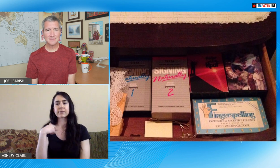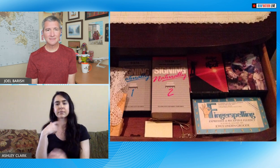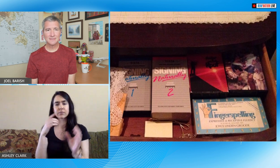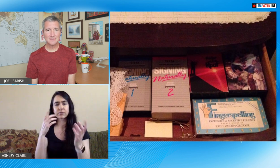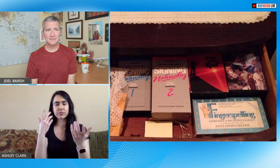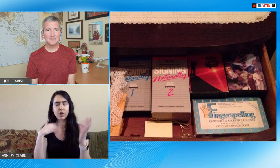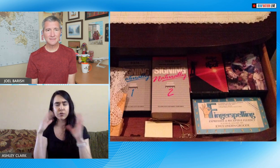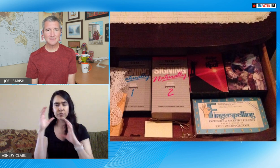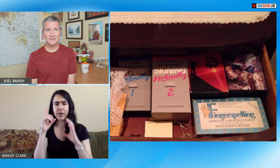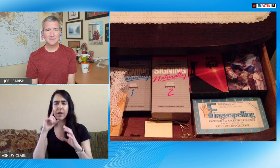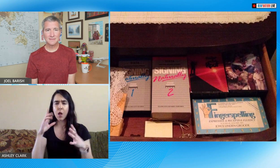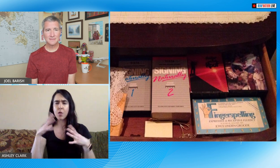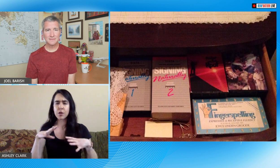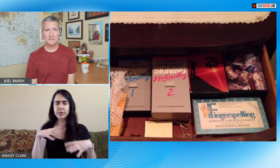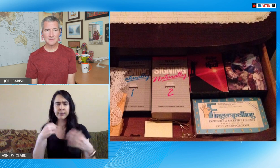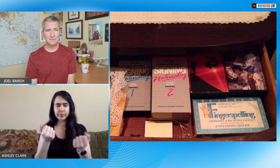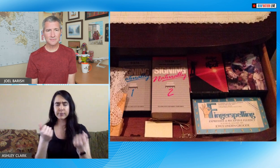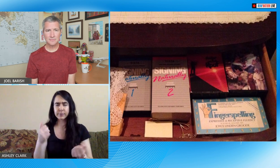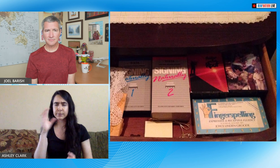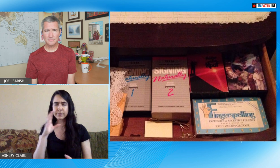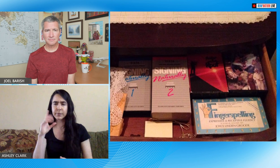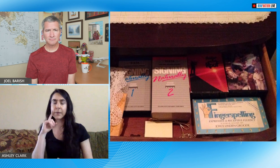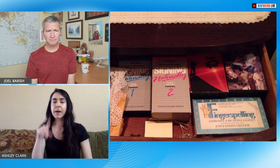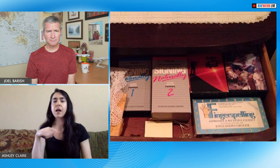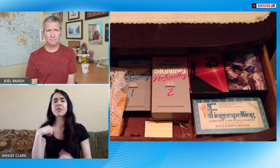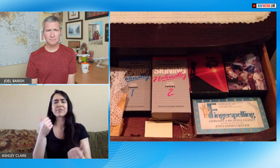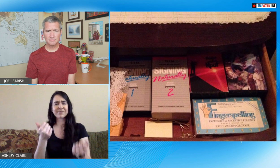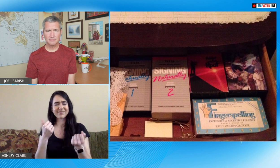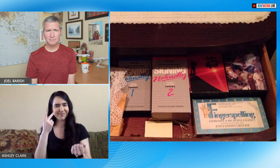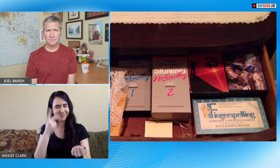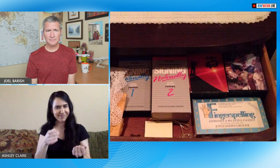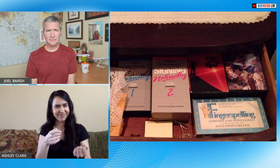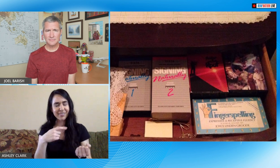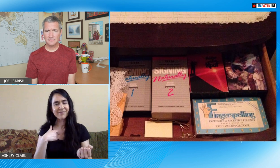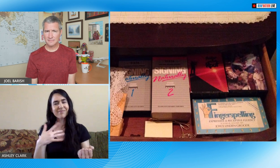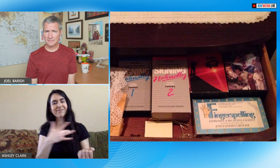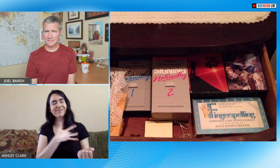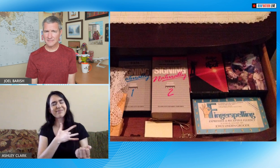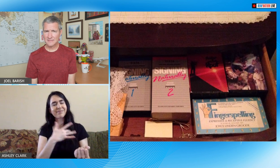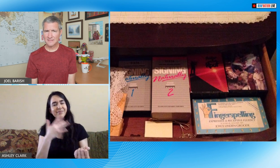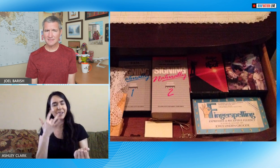for Thanksgiving and looking for some clothes and rummaging through drawers